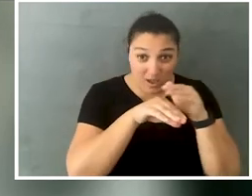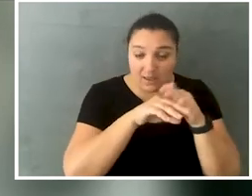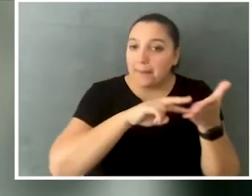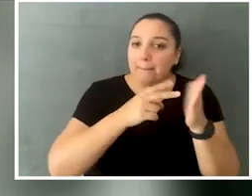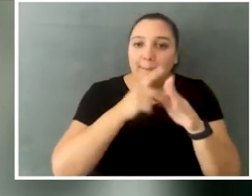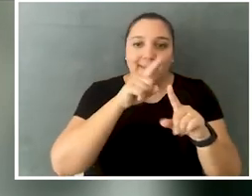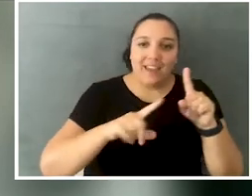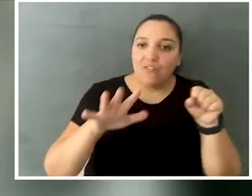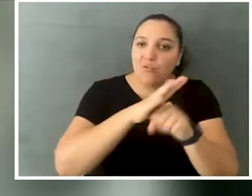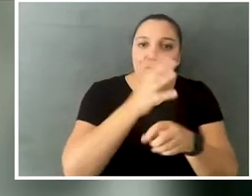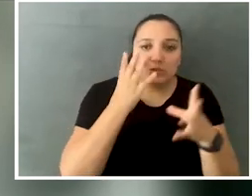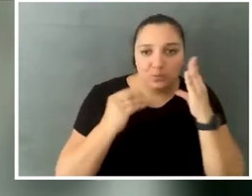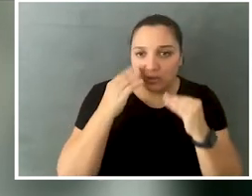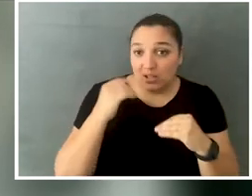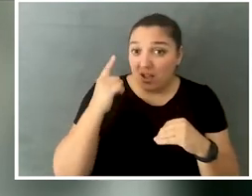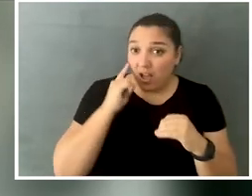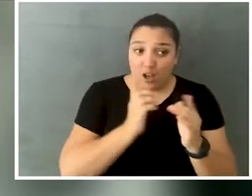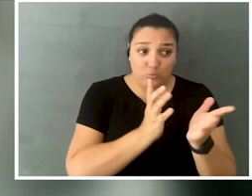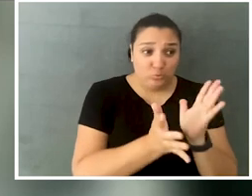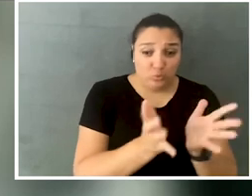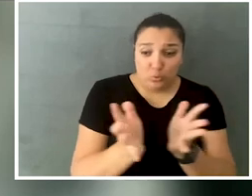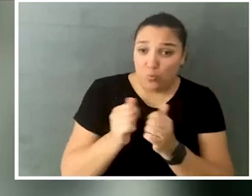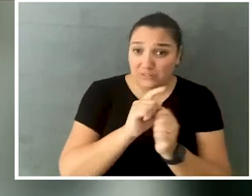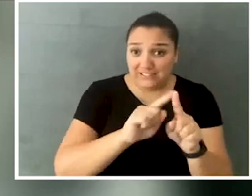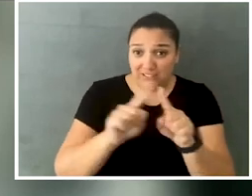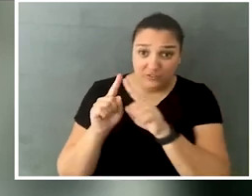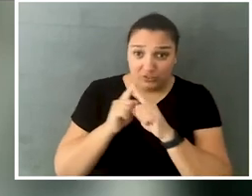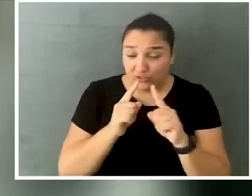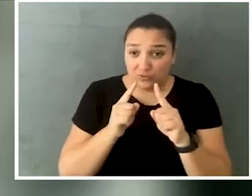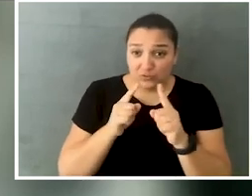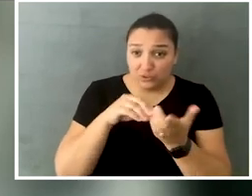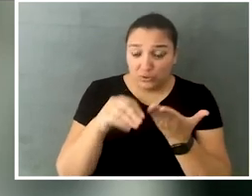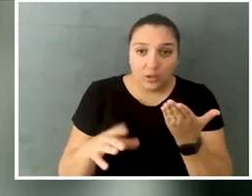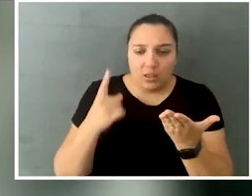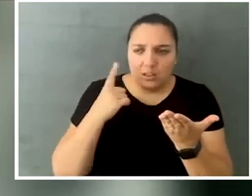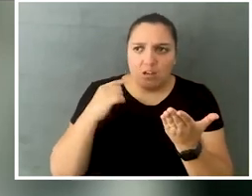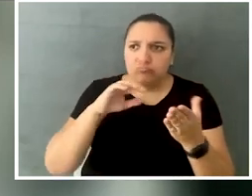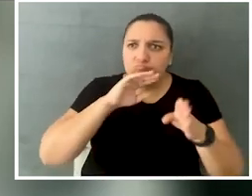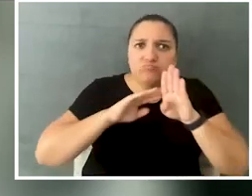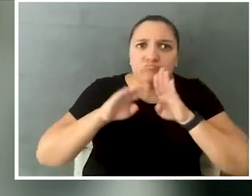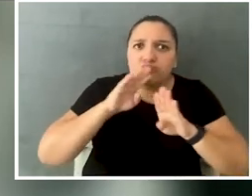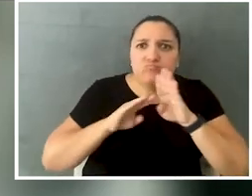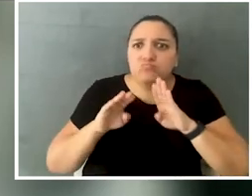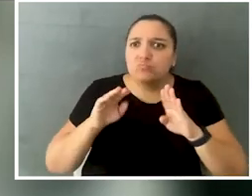you're not able to get the full experience. Like, I talk to students all the time who have challenges with housing being inaccessible,